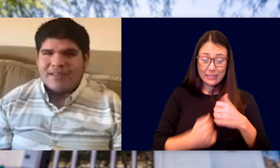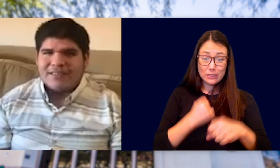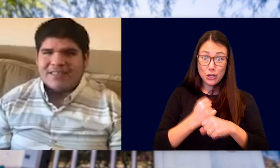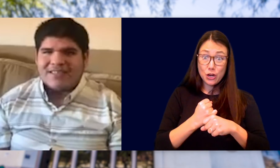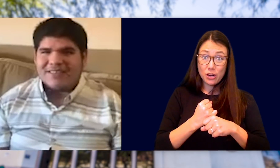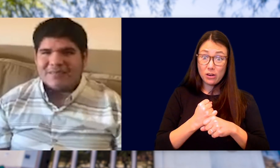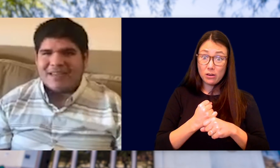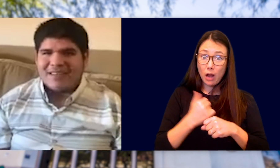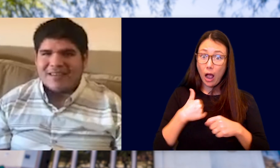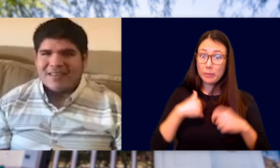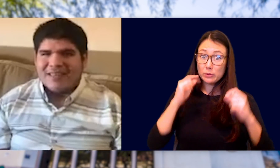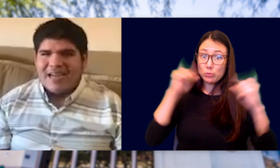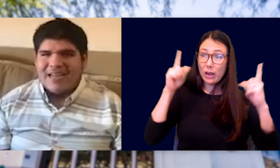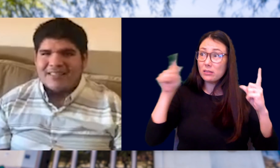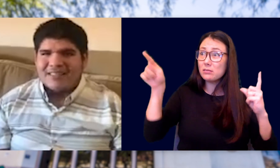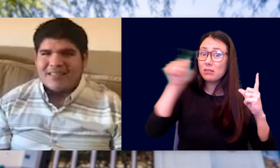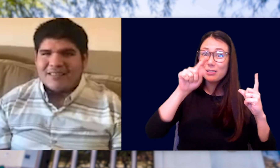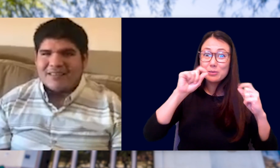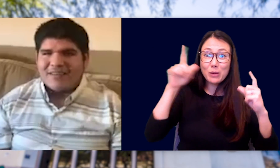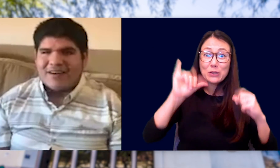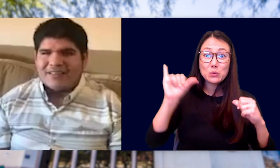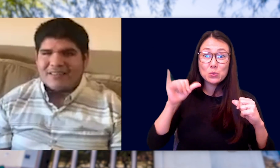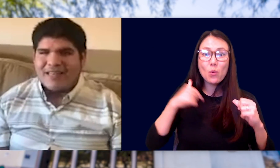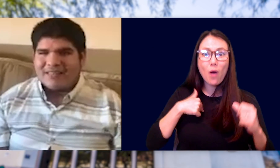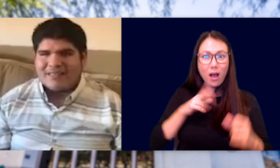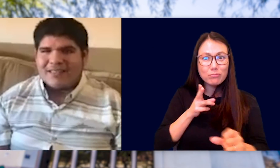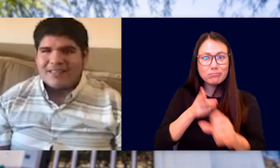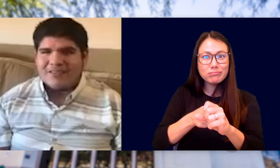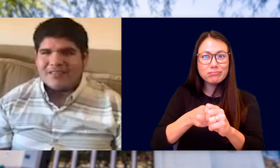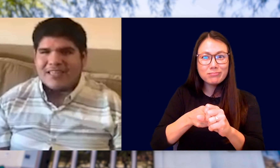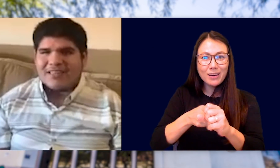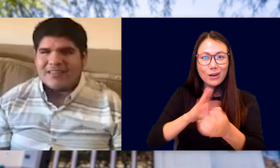INCLUDING MINE, I TOOK A CULINARY ARTS CLASS IN THE JOINT TECHNICAL